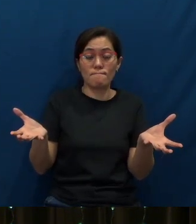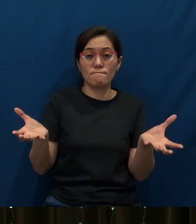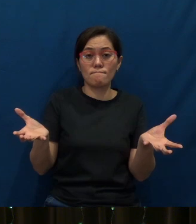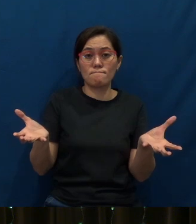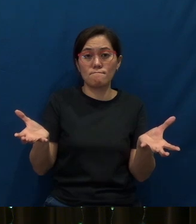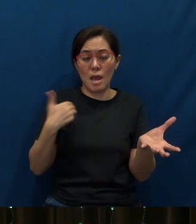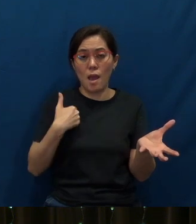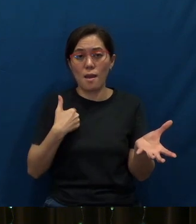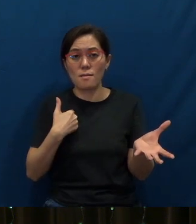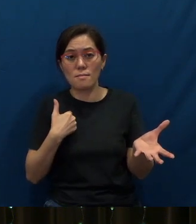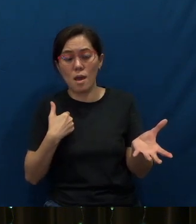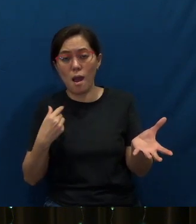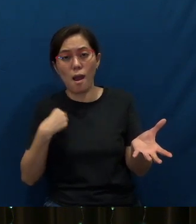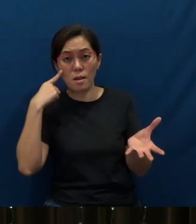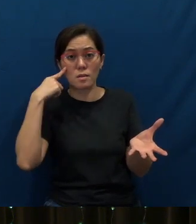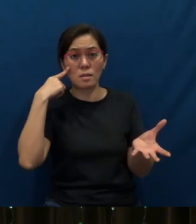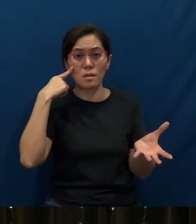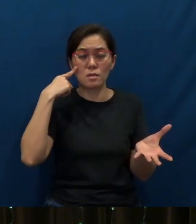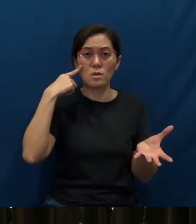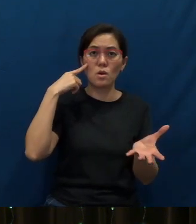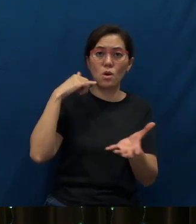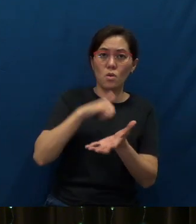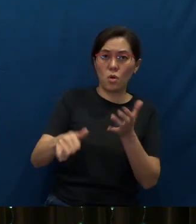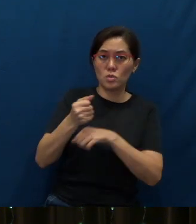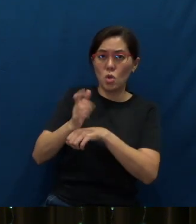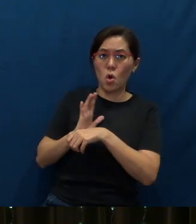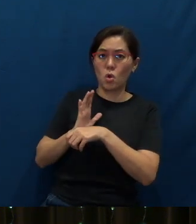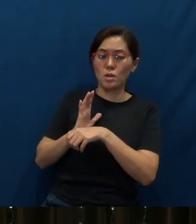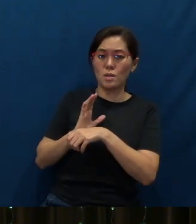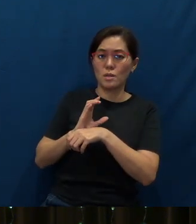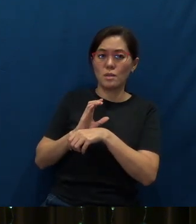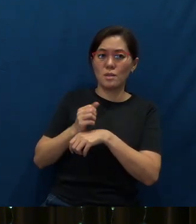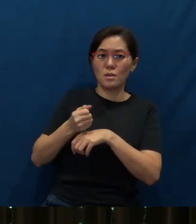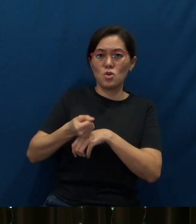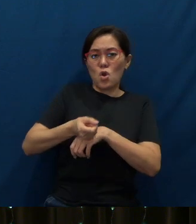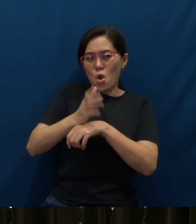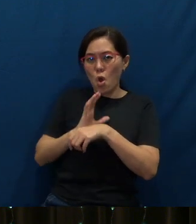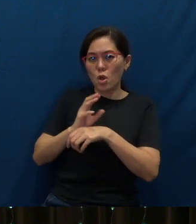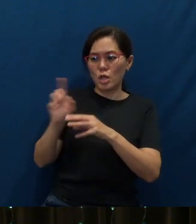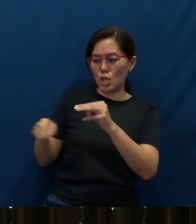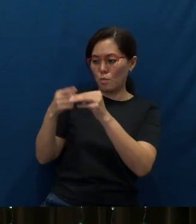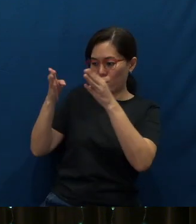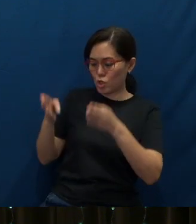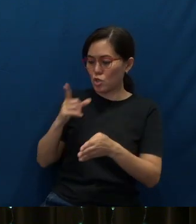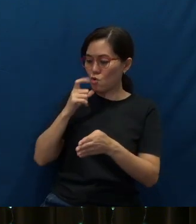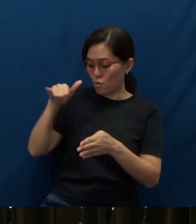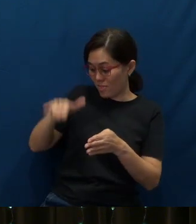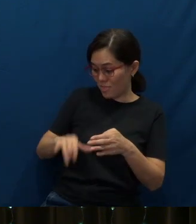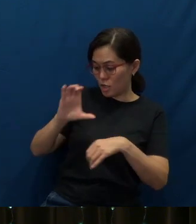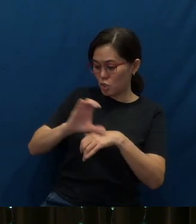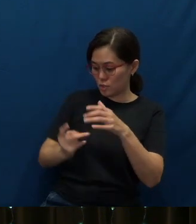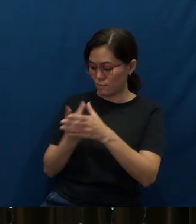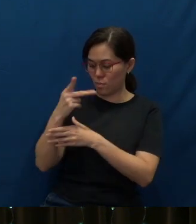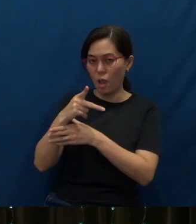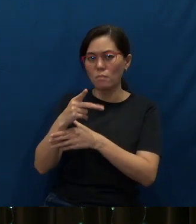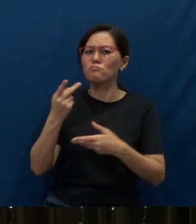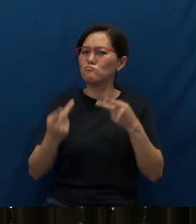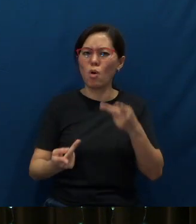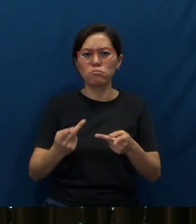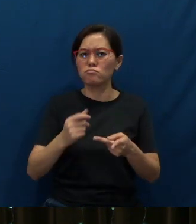I think those early missionaries who planted this church would probably not imagine